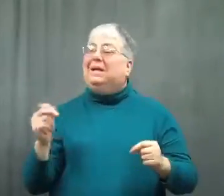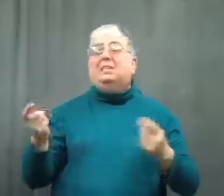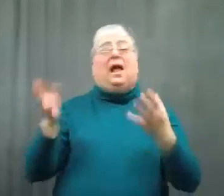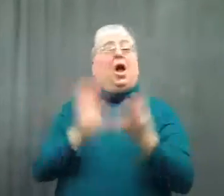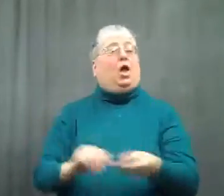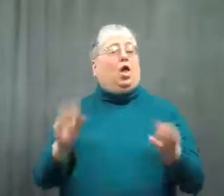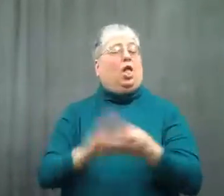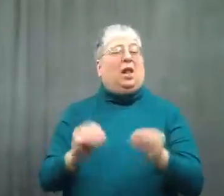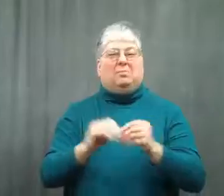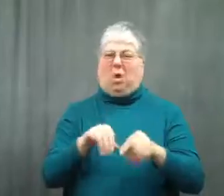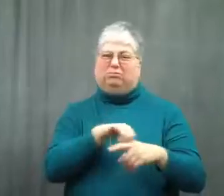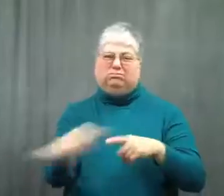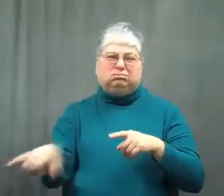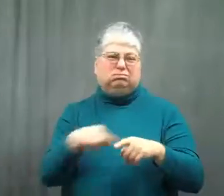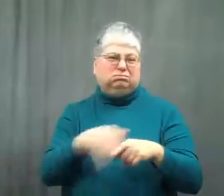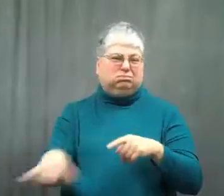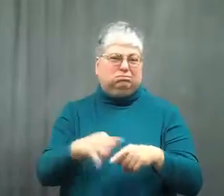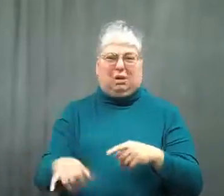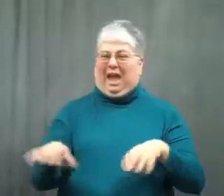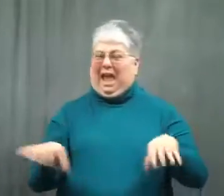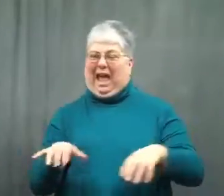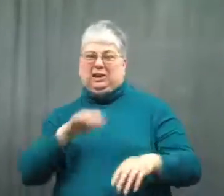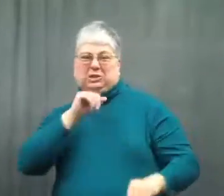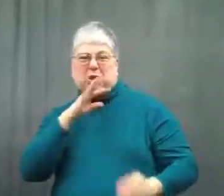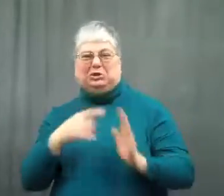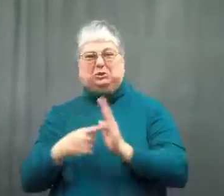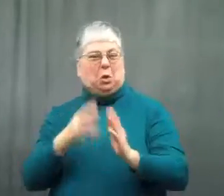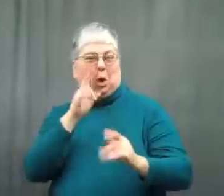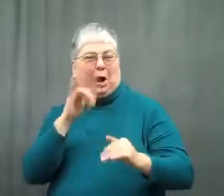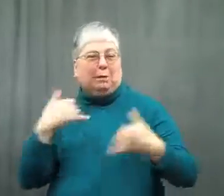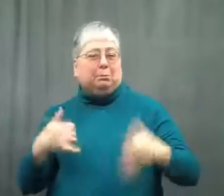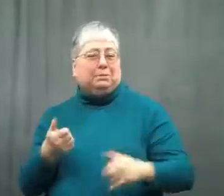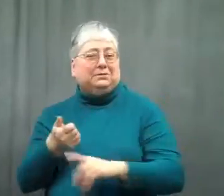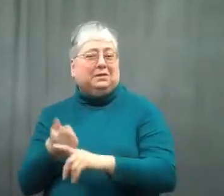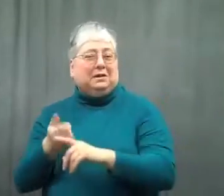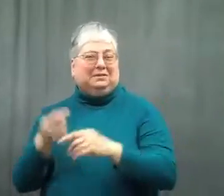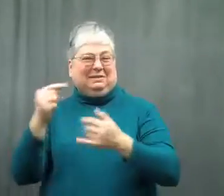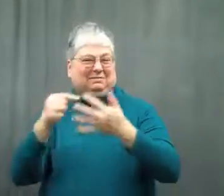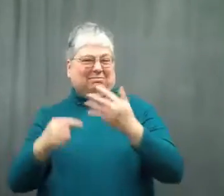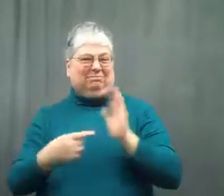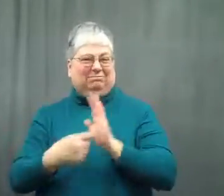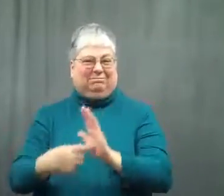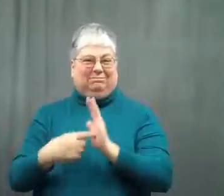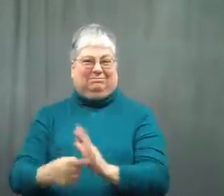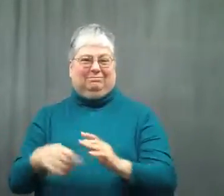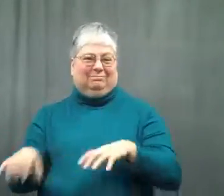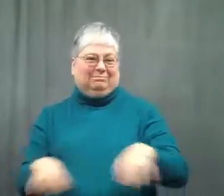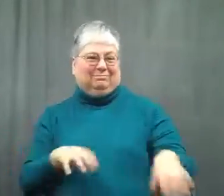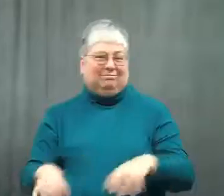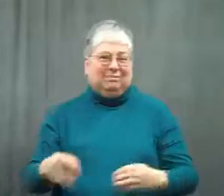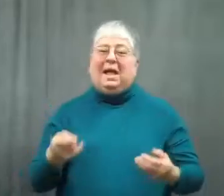He then used profanity and made obscene gestures such as masturbating.